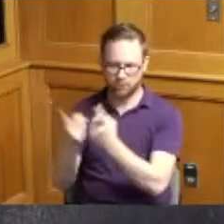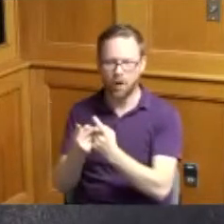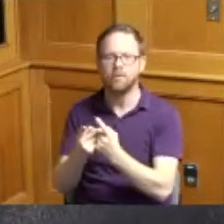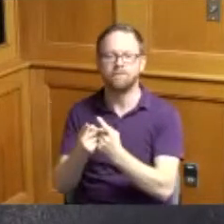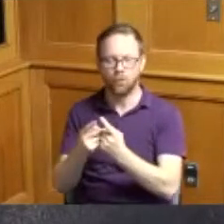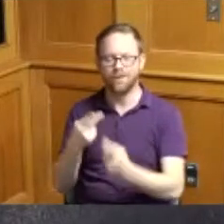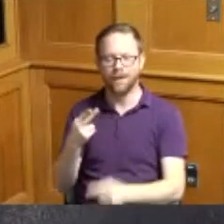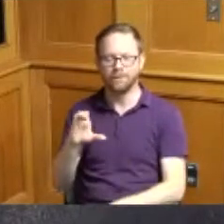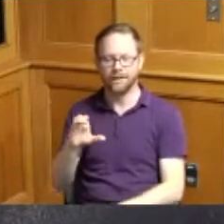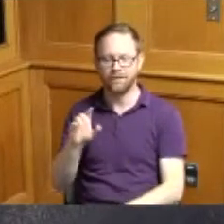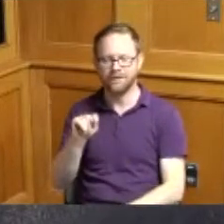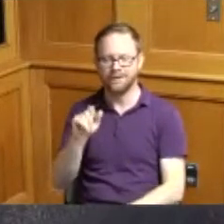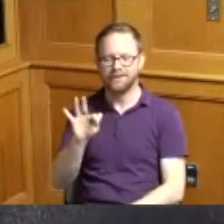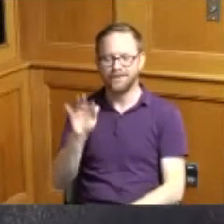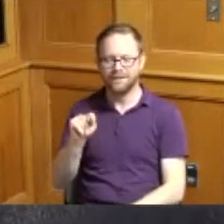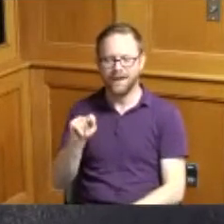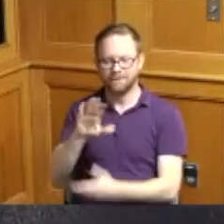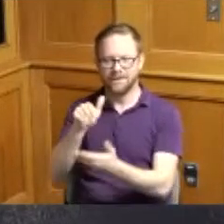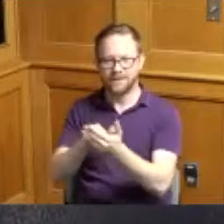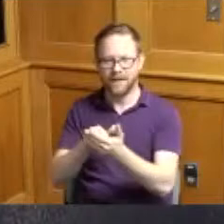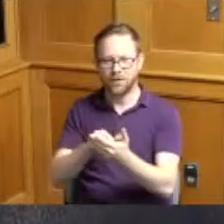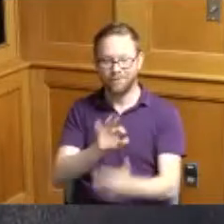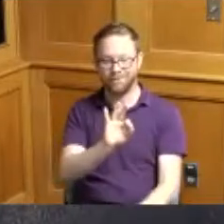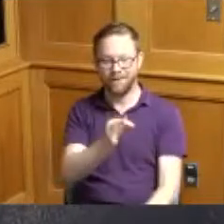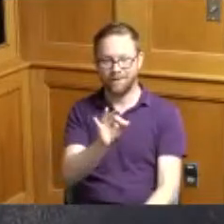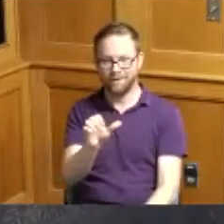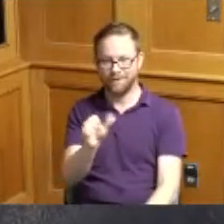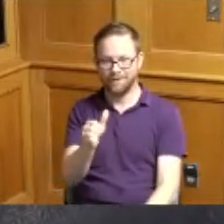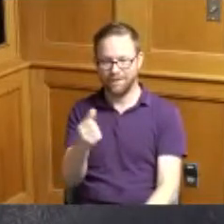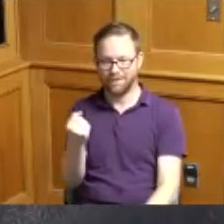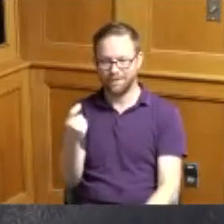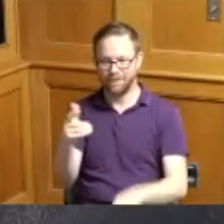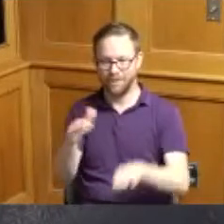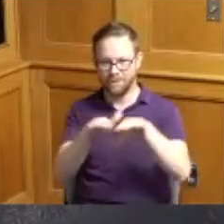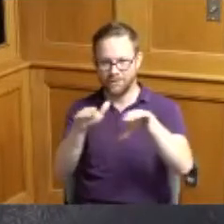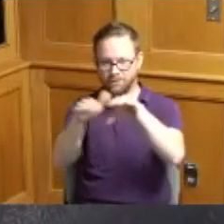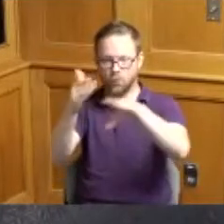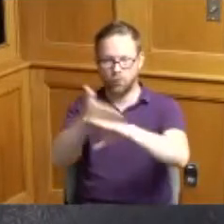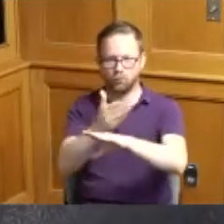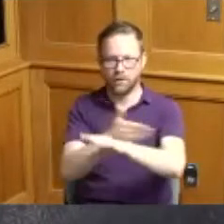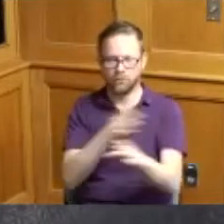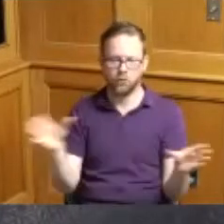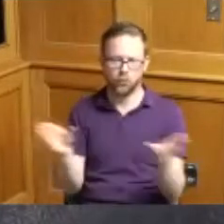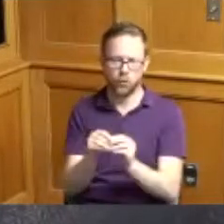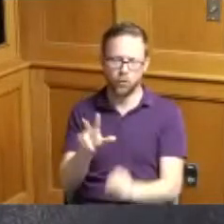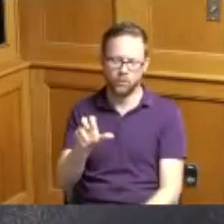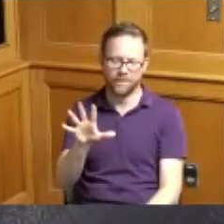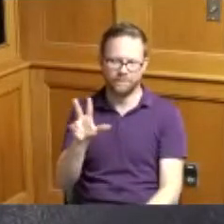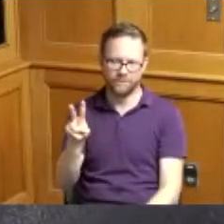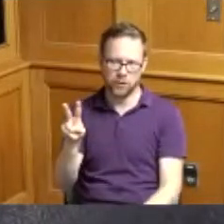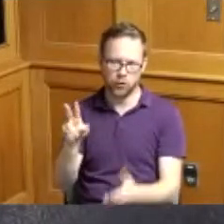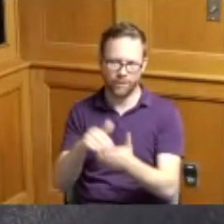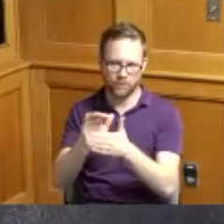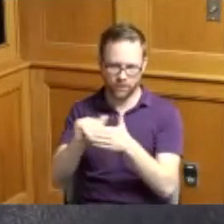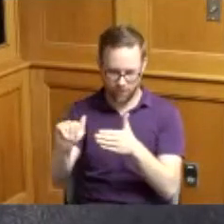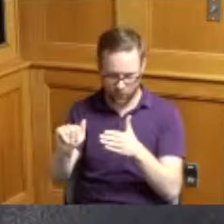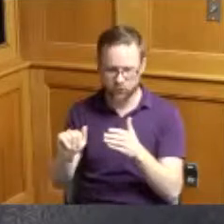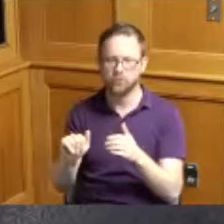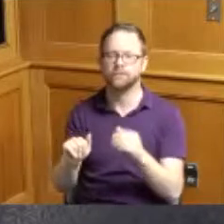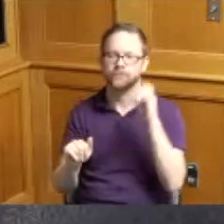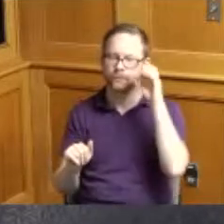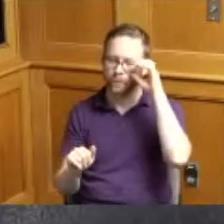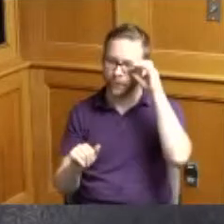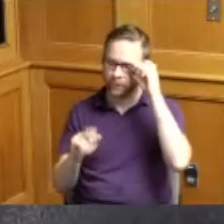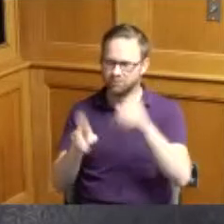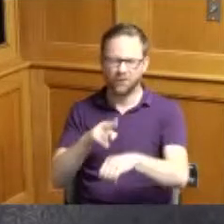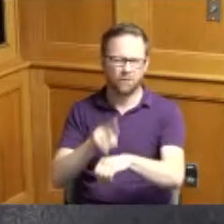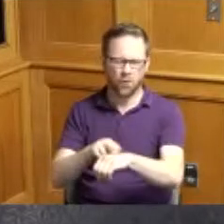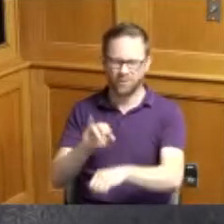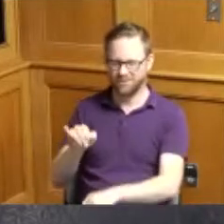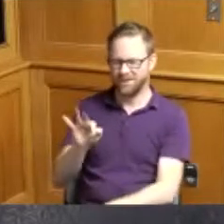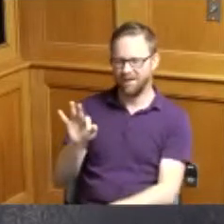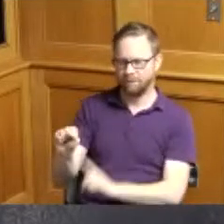9th 10th and 11th floor Renovations for 352 2000 and of course under JFS we normally have